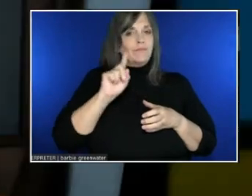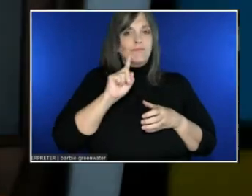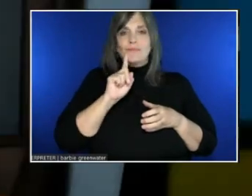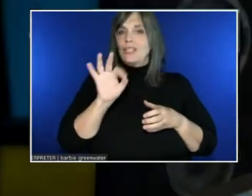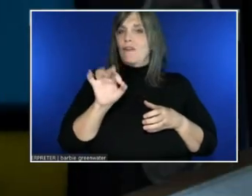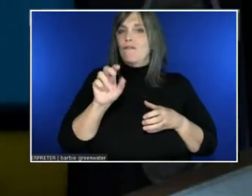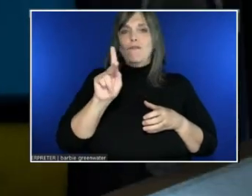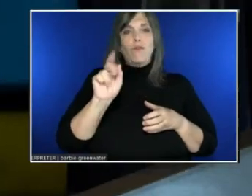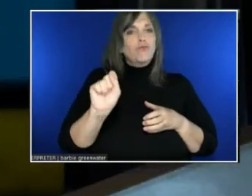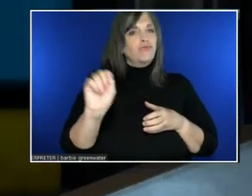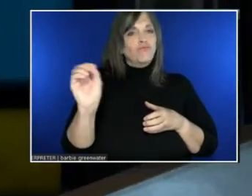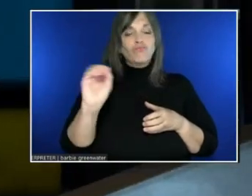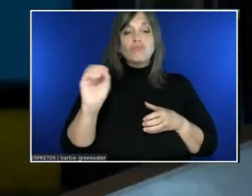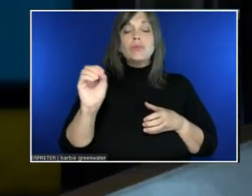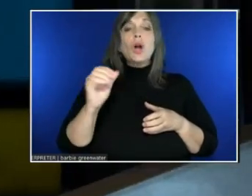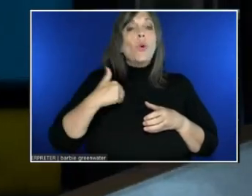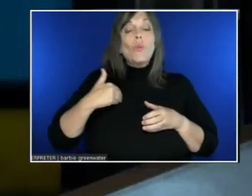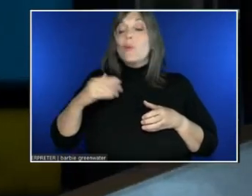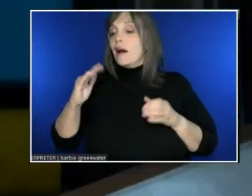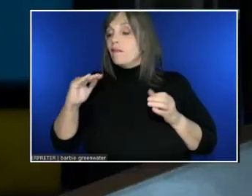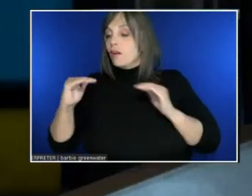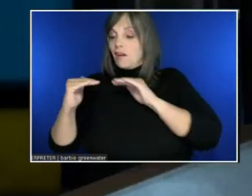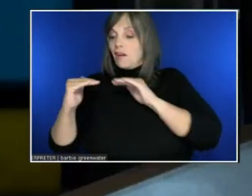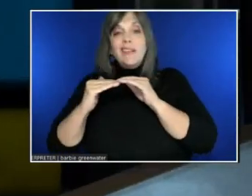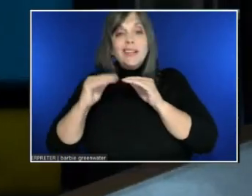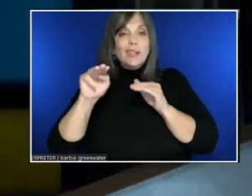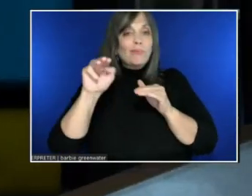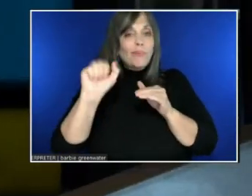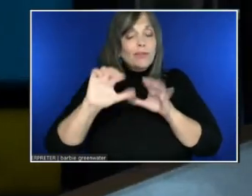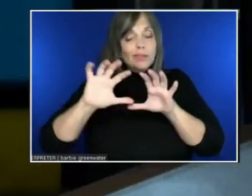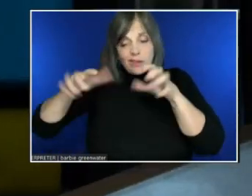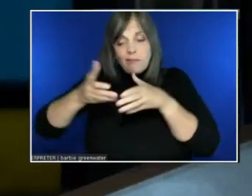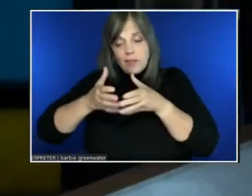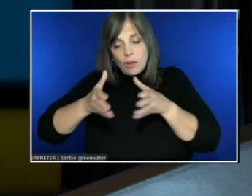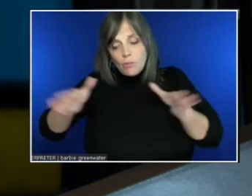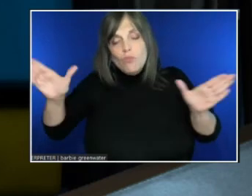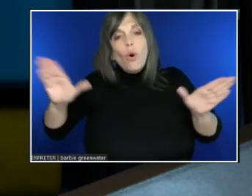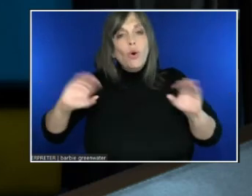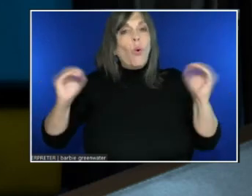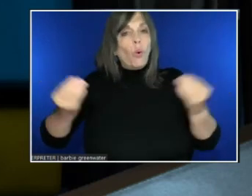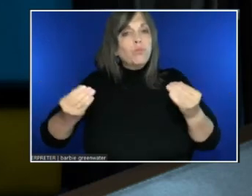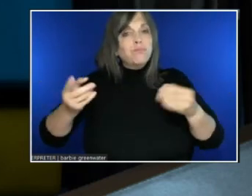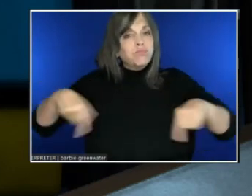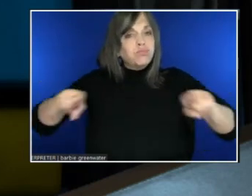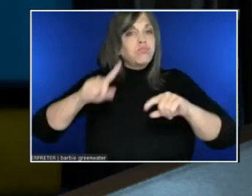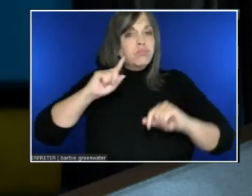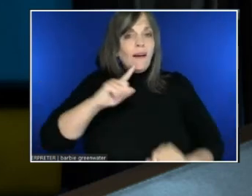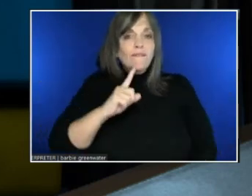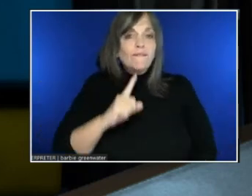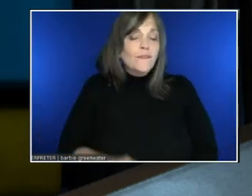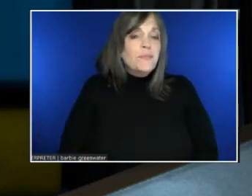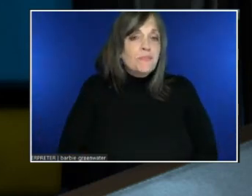We do have colleagues within Microsoft and our broader organization that are deaf. And why not?